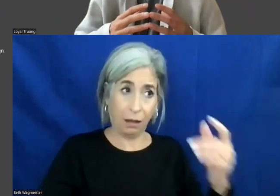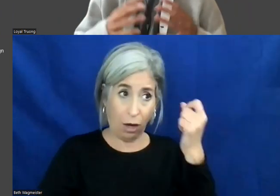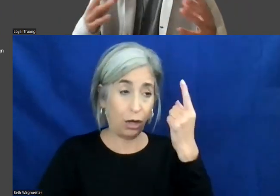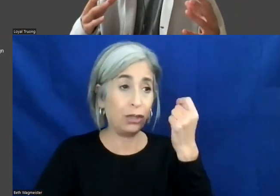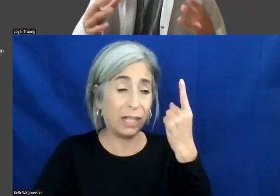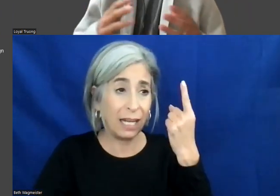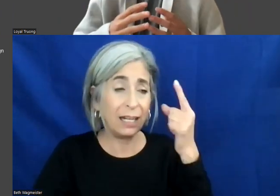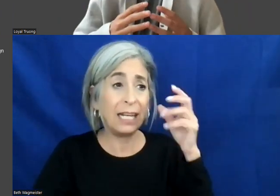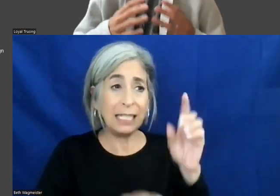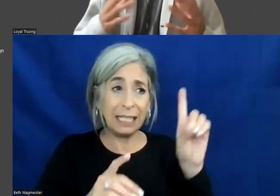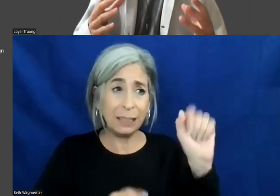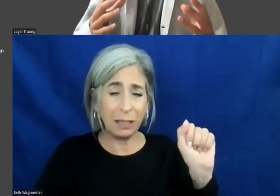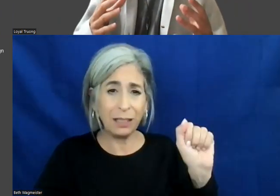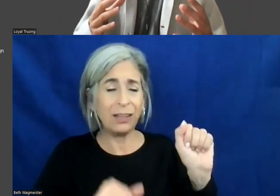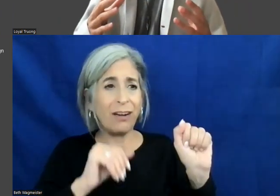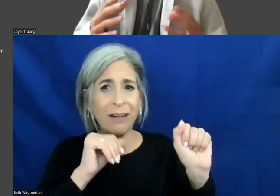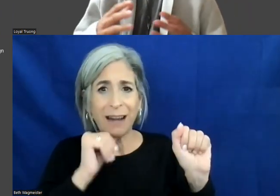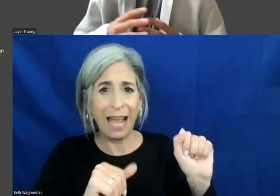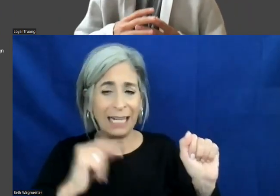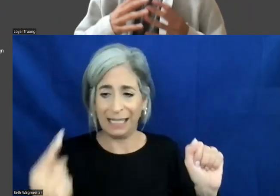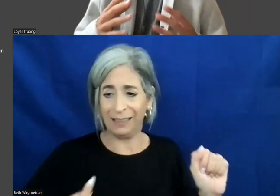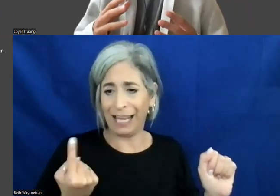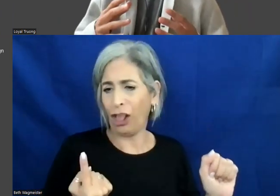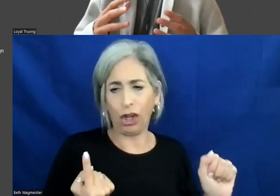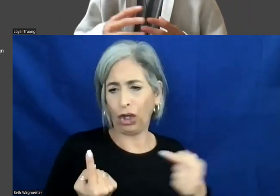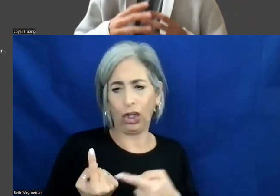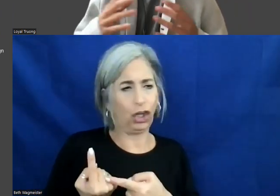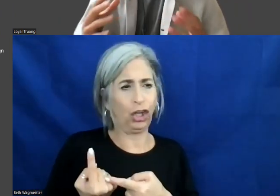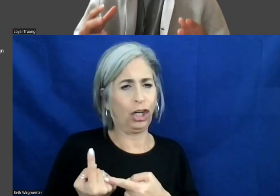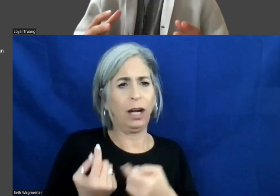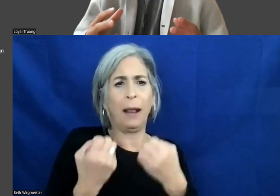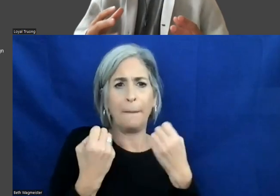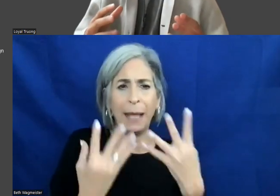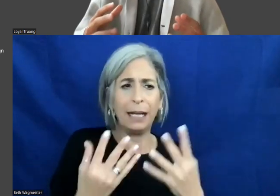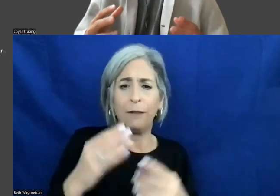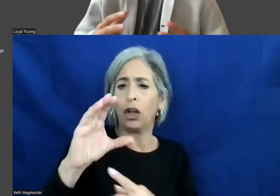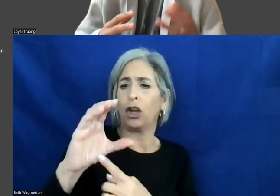disabilities are not just singular, there are a lot of people with co-occurring disabilities.